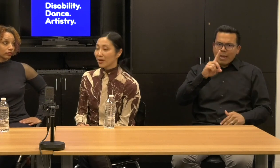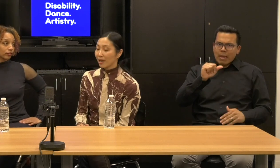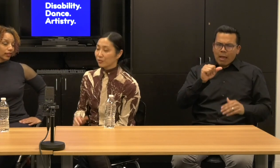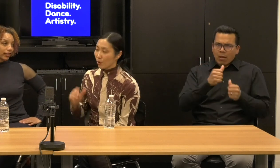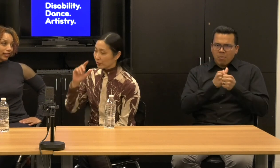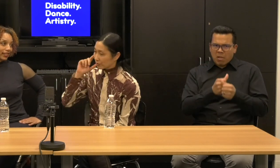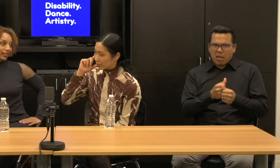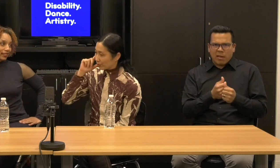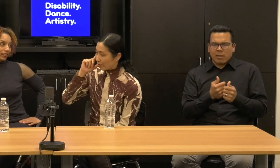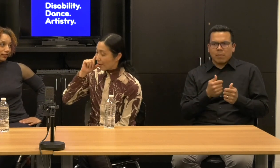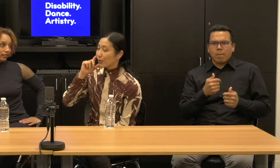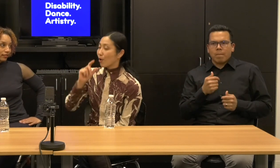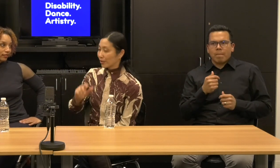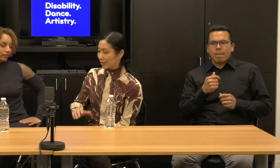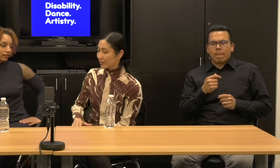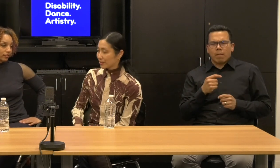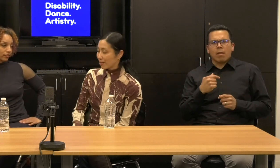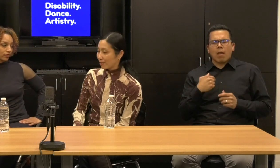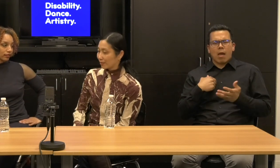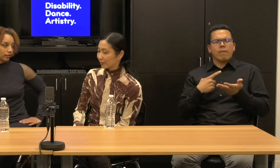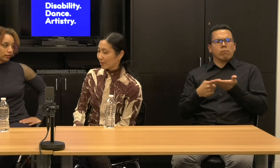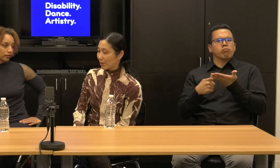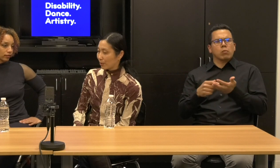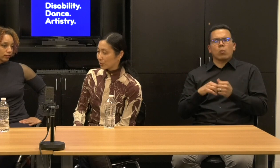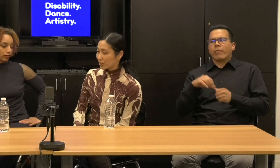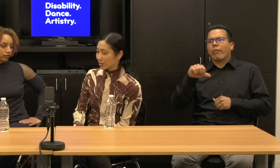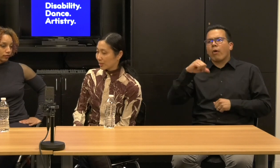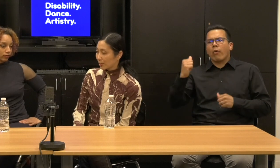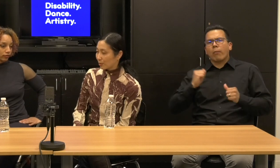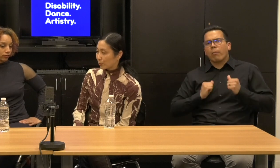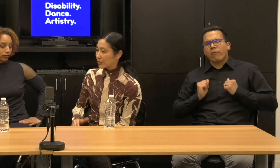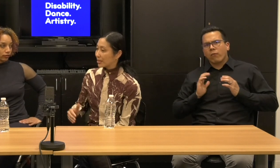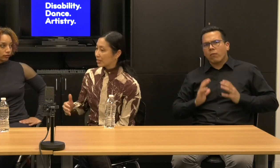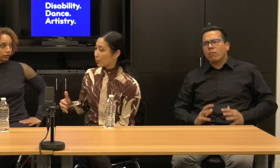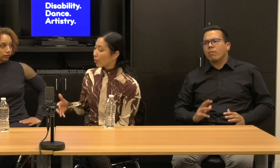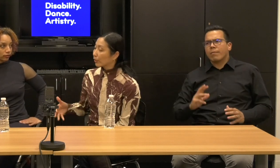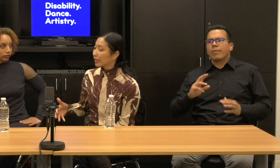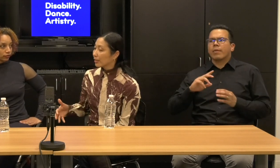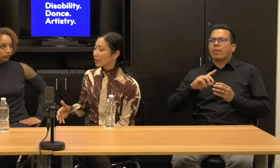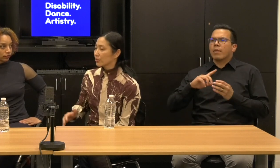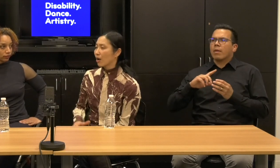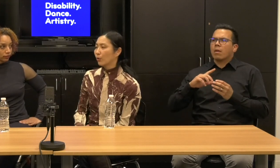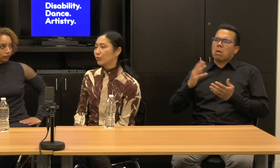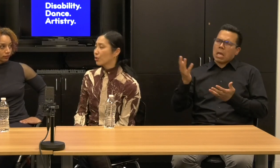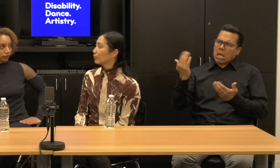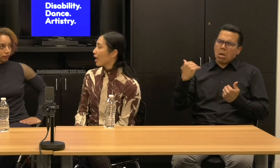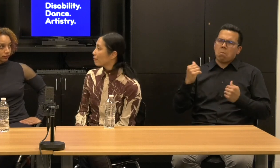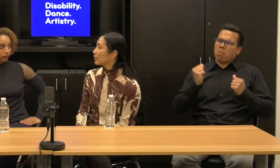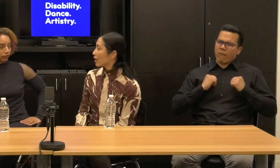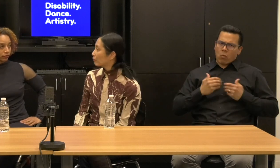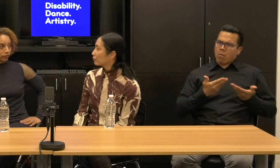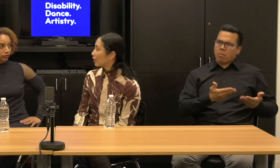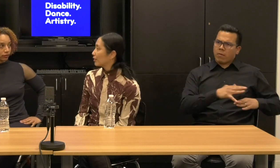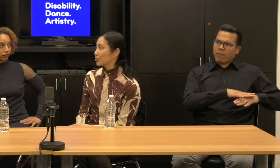And I've talked to other artists about presenting work here and they'll say, oh, you don't have enough.